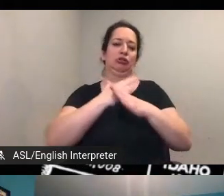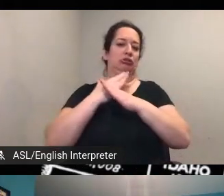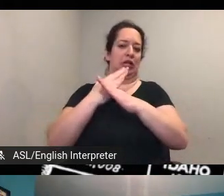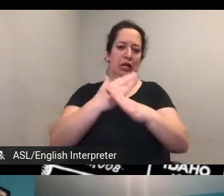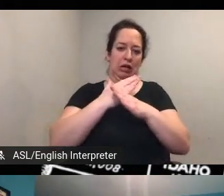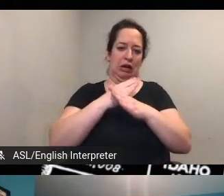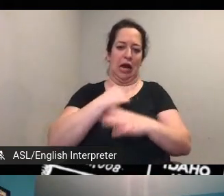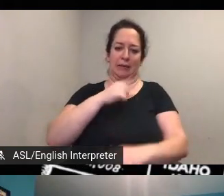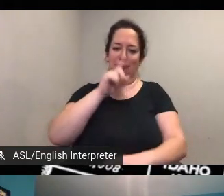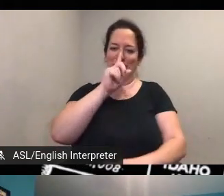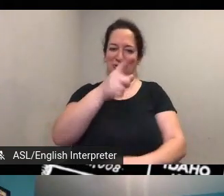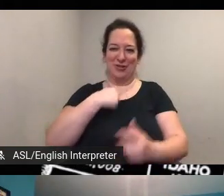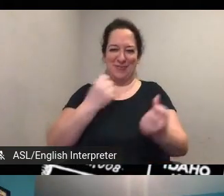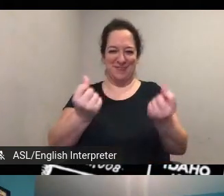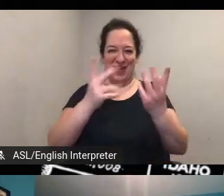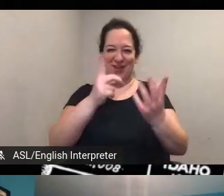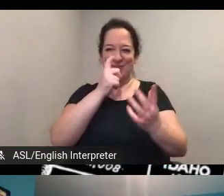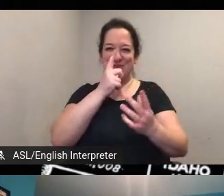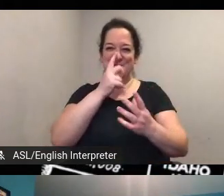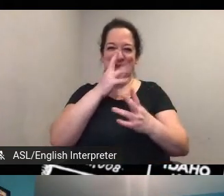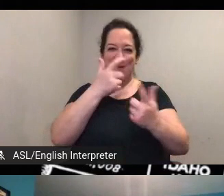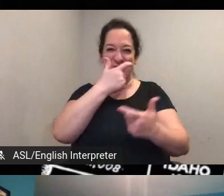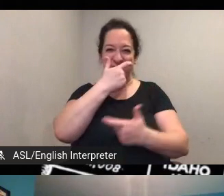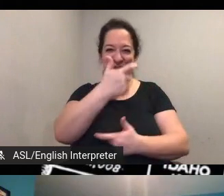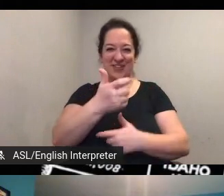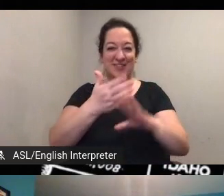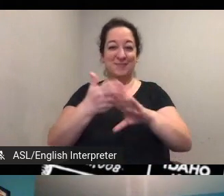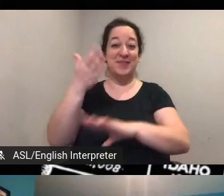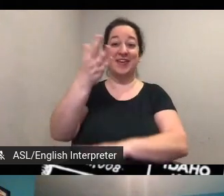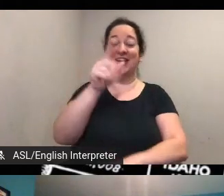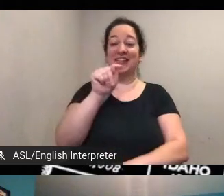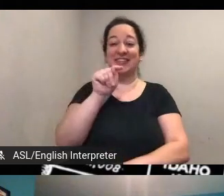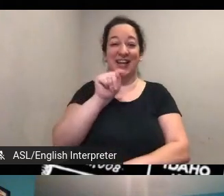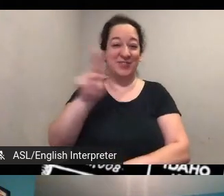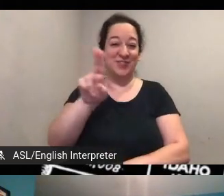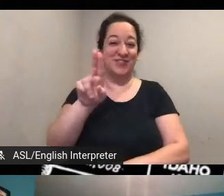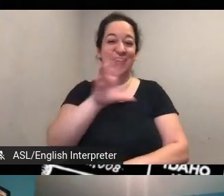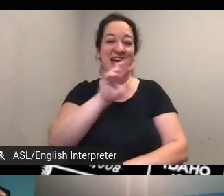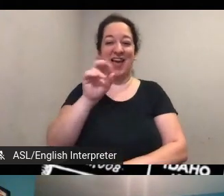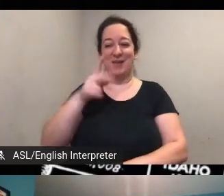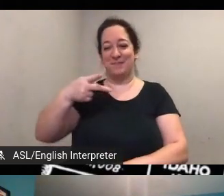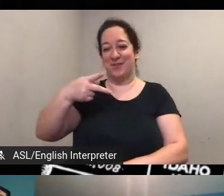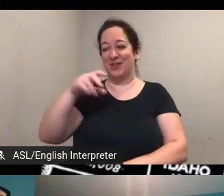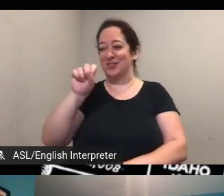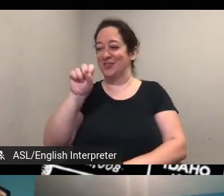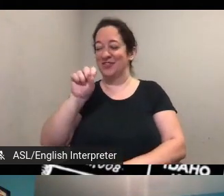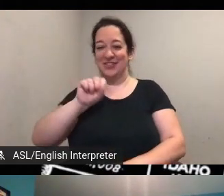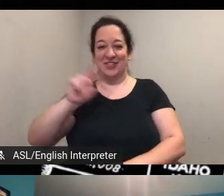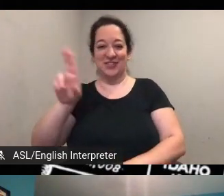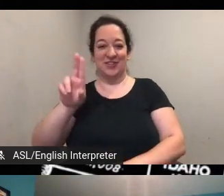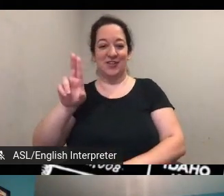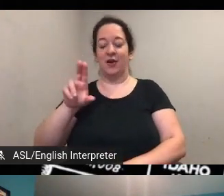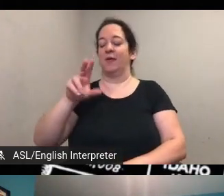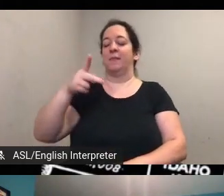watching today uh beyond the towson and park service groups would love to know about that too i mean it is the end of the day all about making